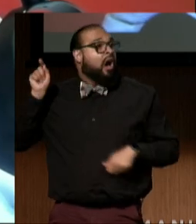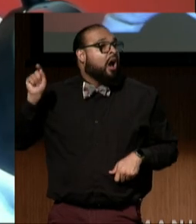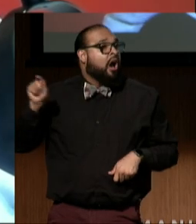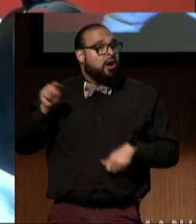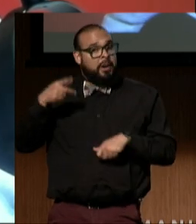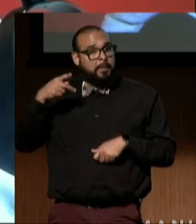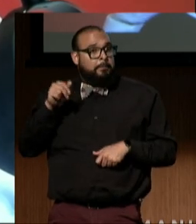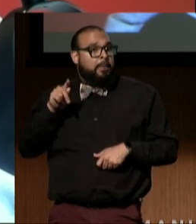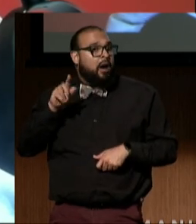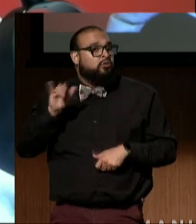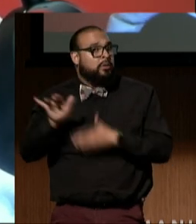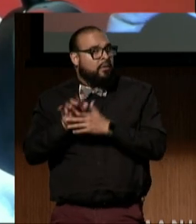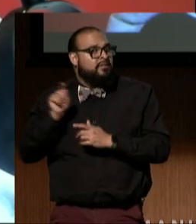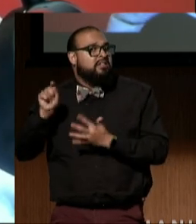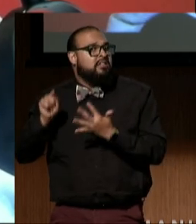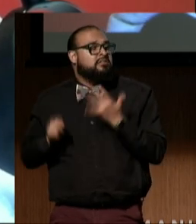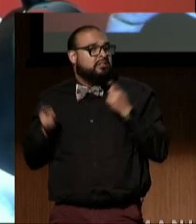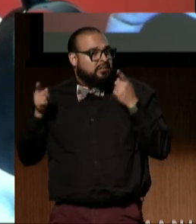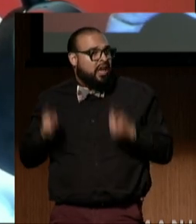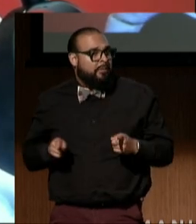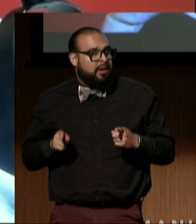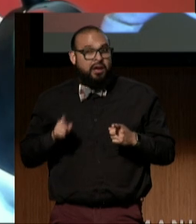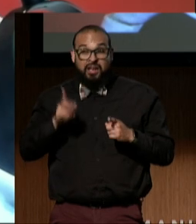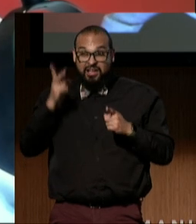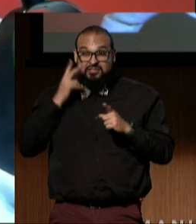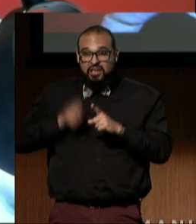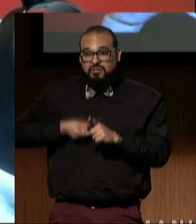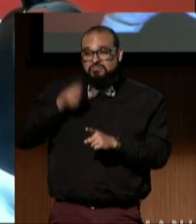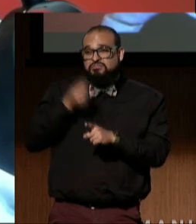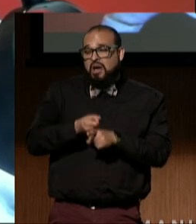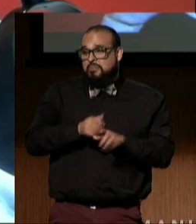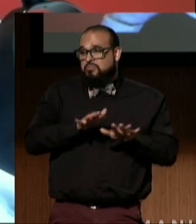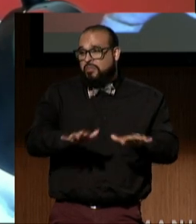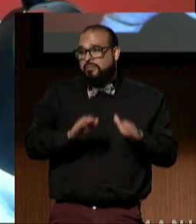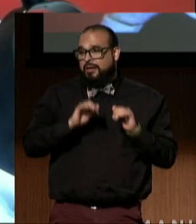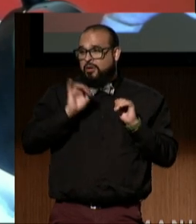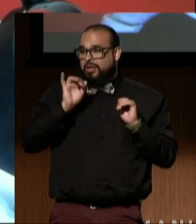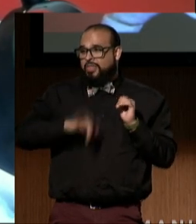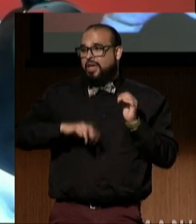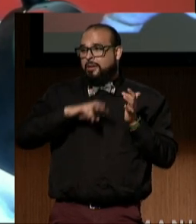of what the marriage penalty means on so many different people's lives.